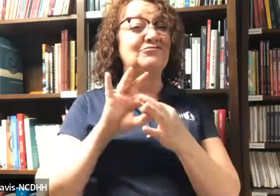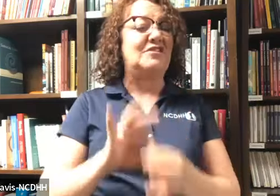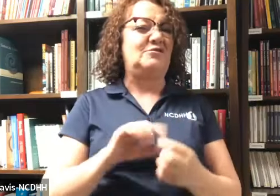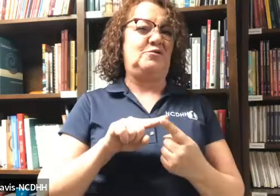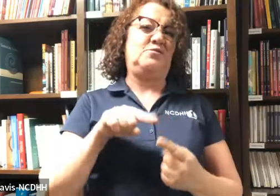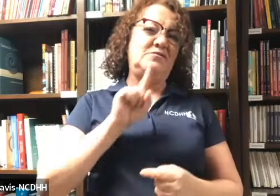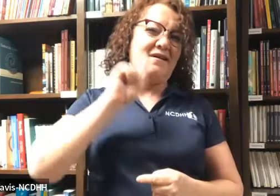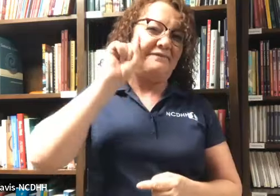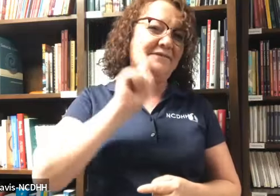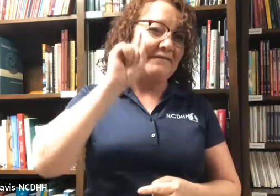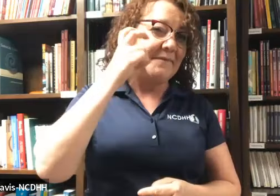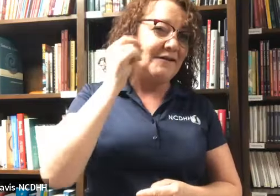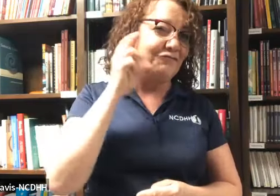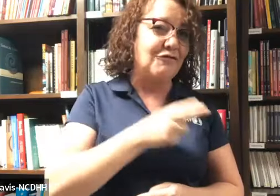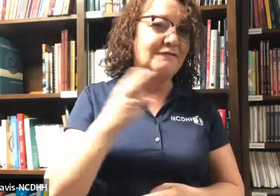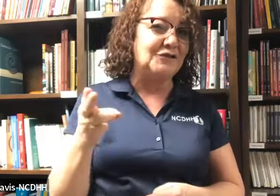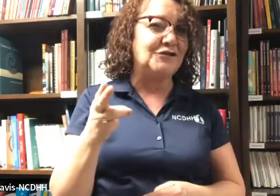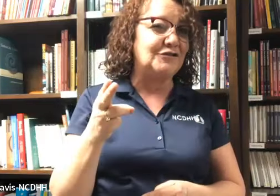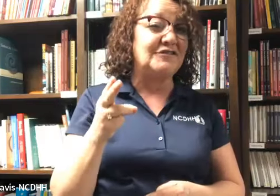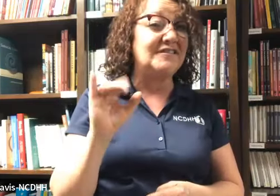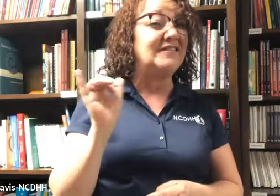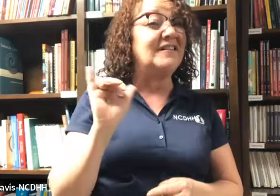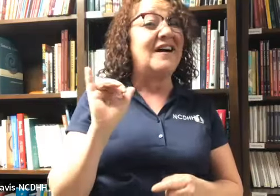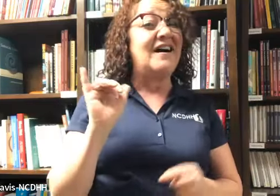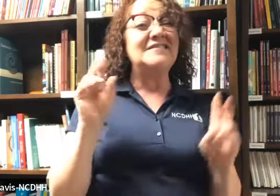There are a variety of topics related to people who are deaf,